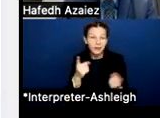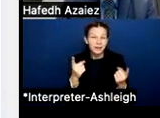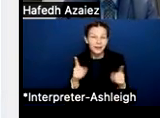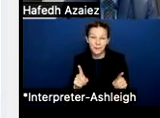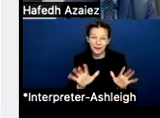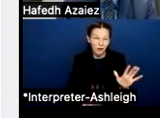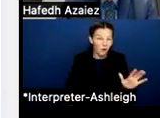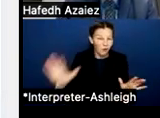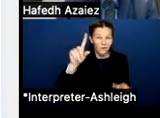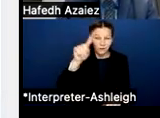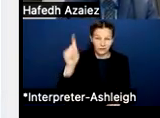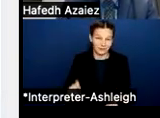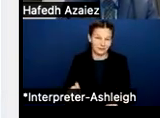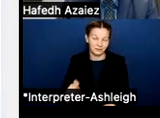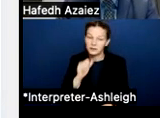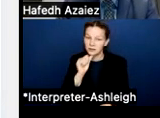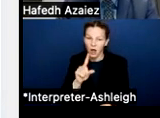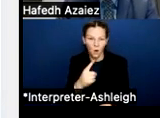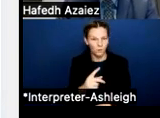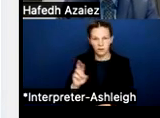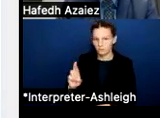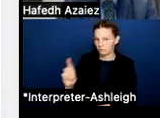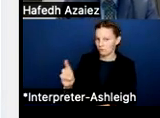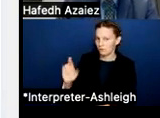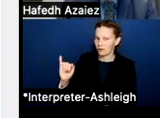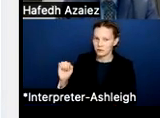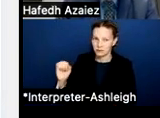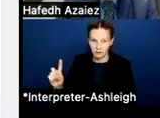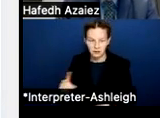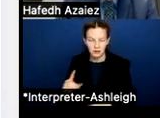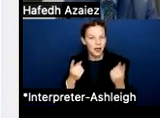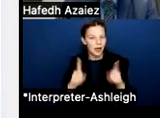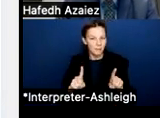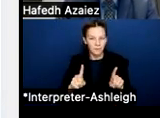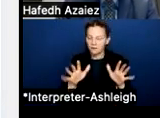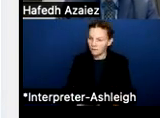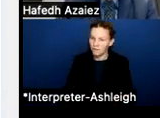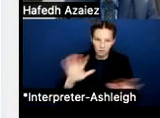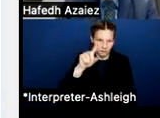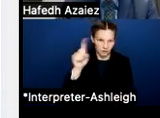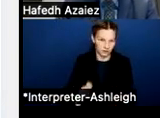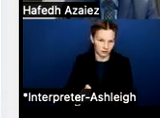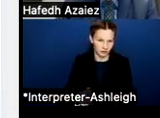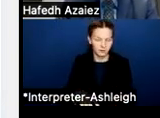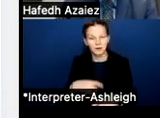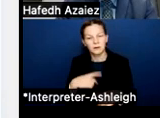It's not just happening in Round Rock. It's happening across the street. Plus, as you know, there is the ESSER III funds cliff.